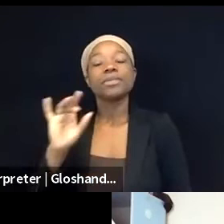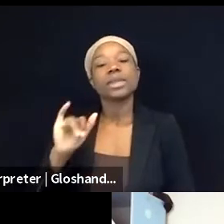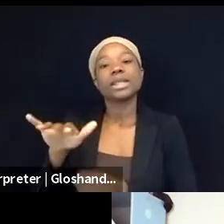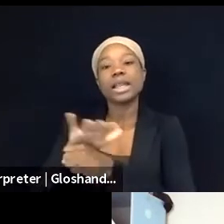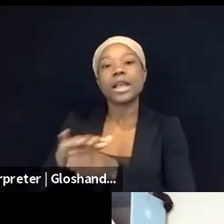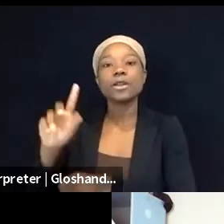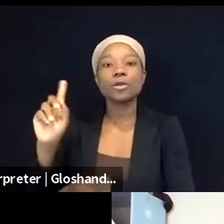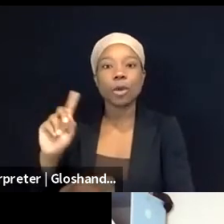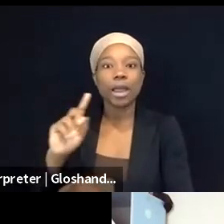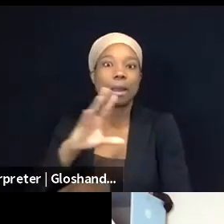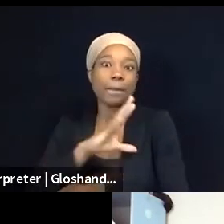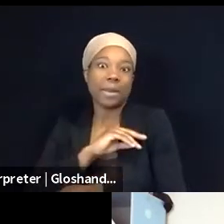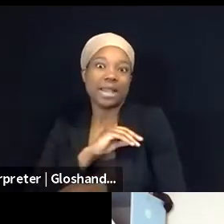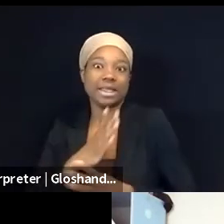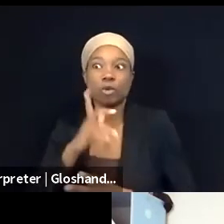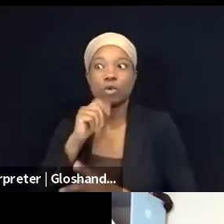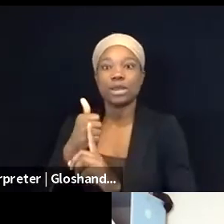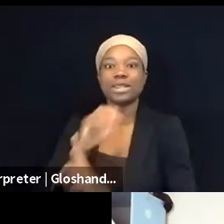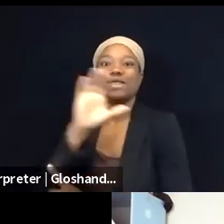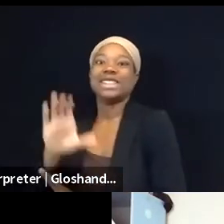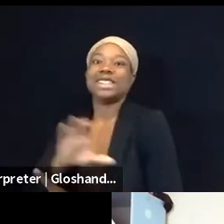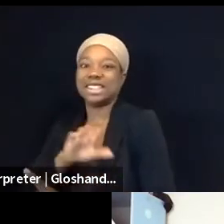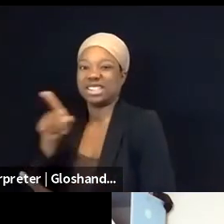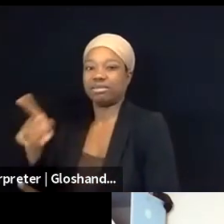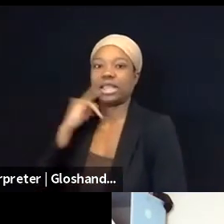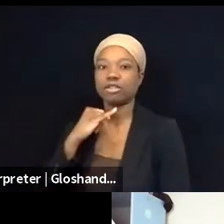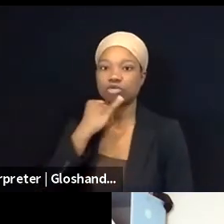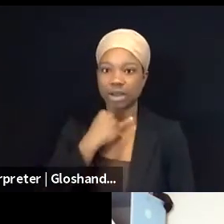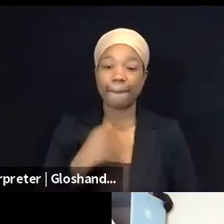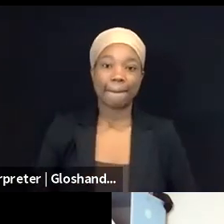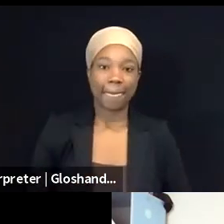of Israel and where we've been seeing, I think in many ways,